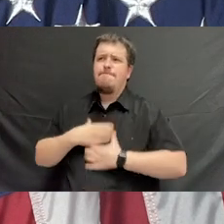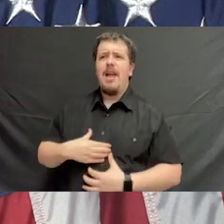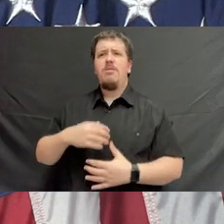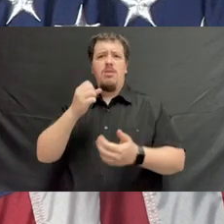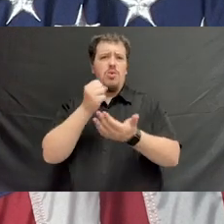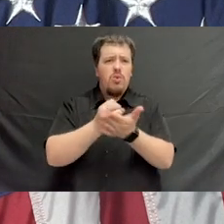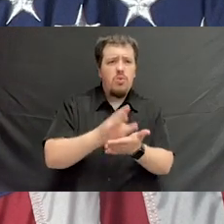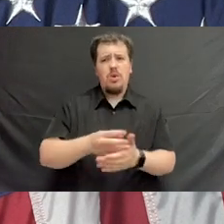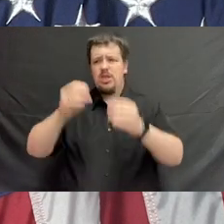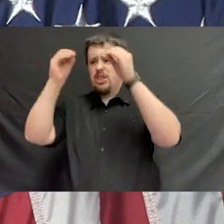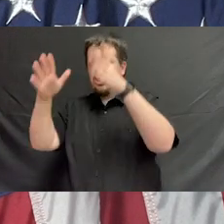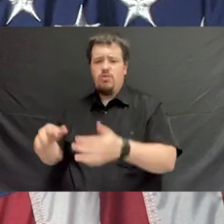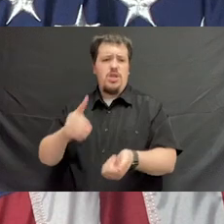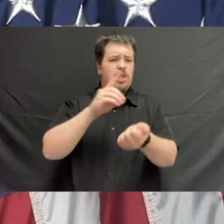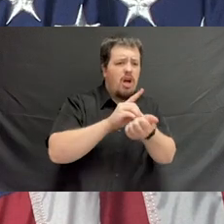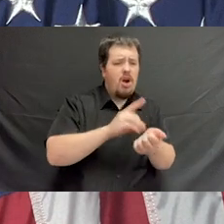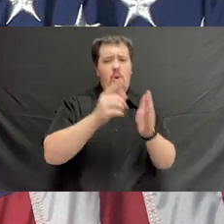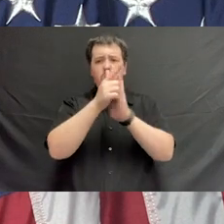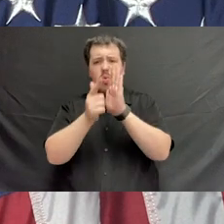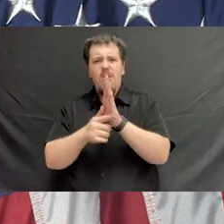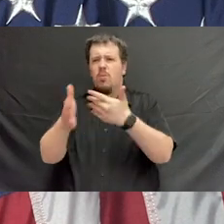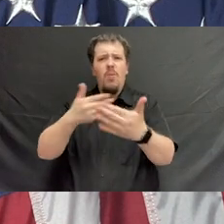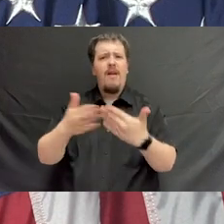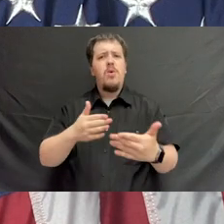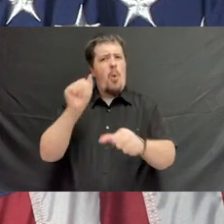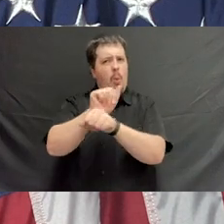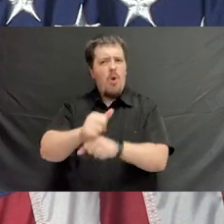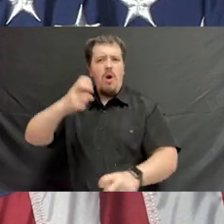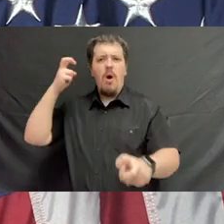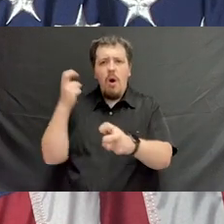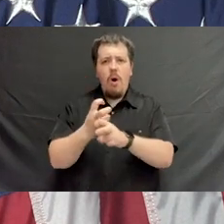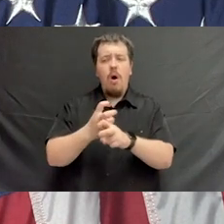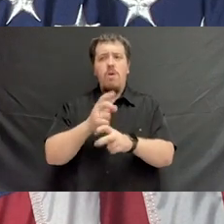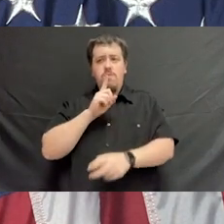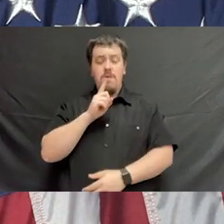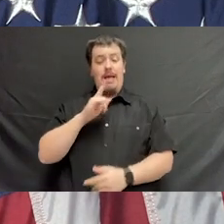whether it's a social worker, or a teacher, or a doctor, a lawyer, whatever it is, work hard at your job.